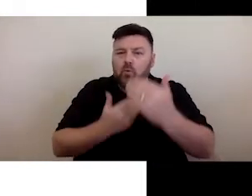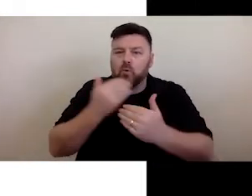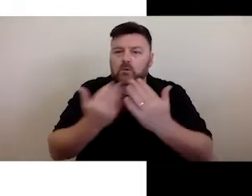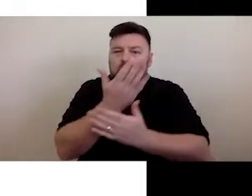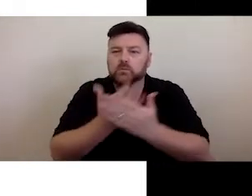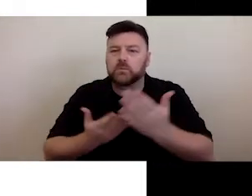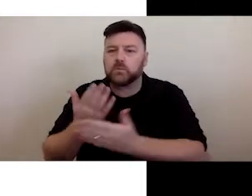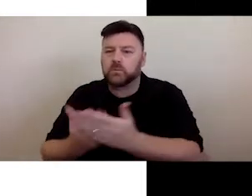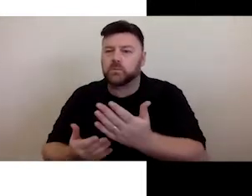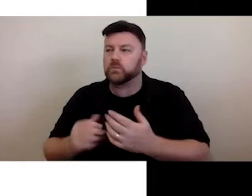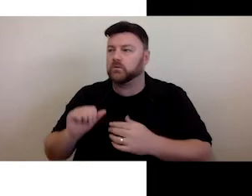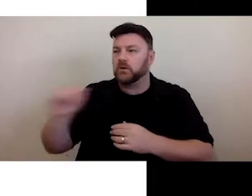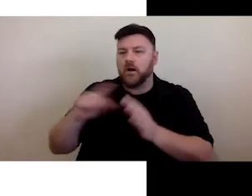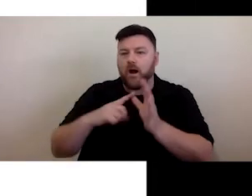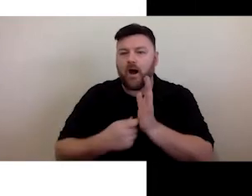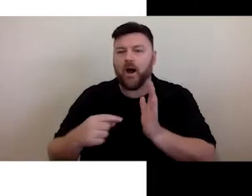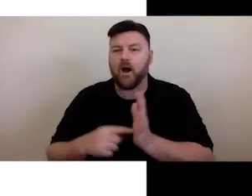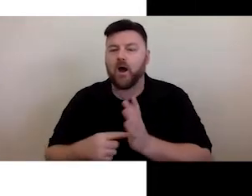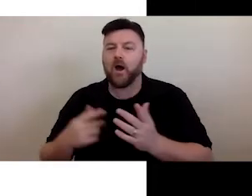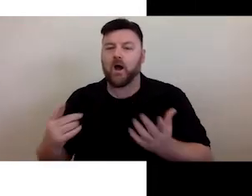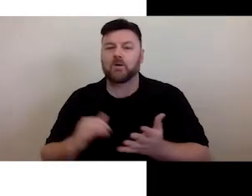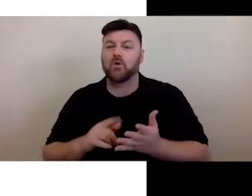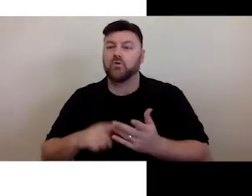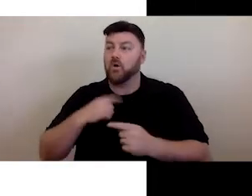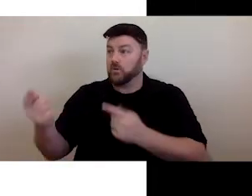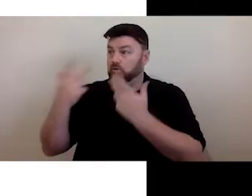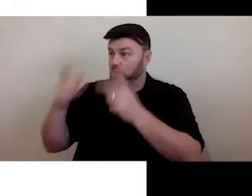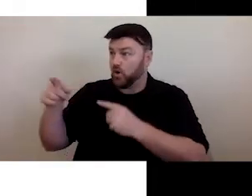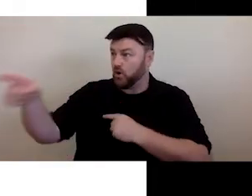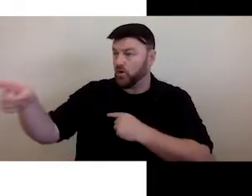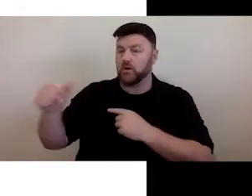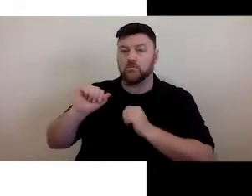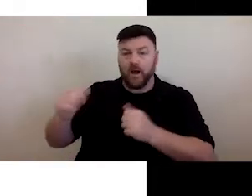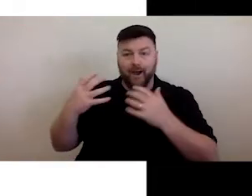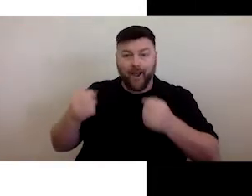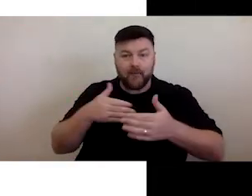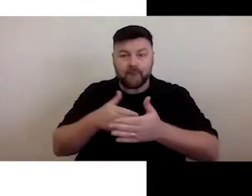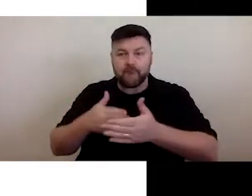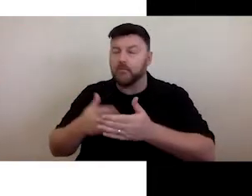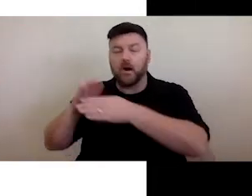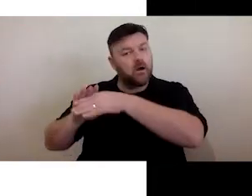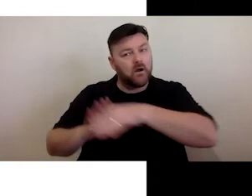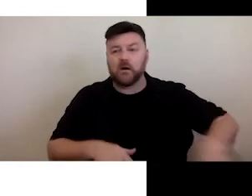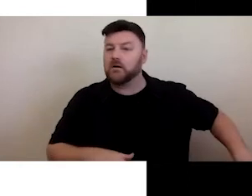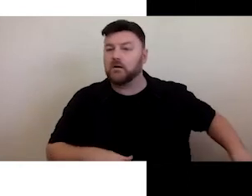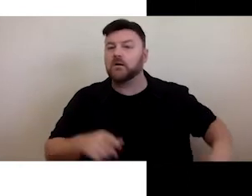challenge a view or reflect disability as a rich and intrinsic